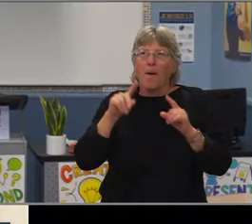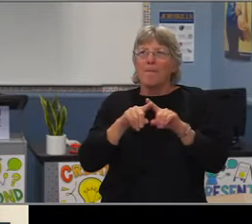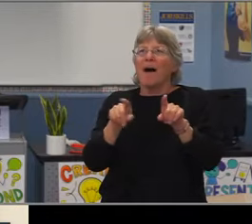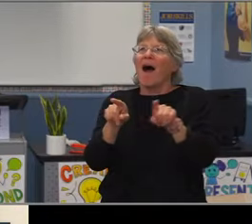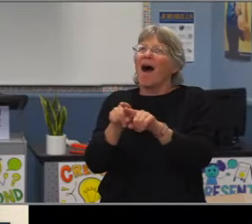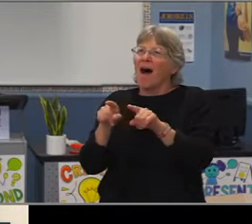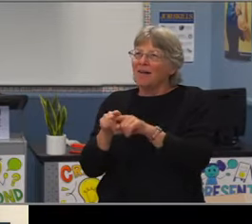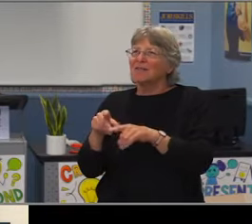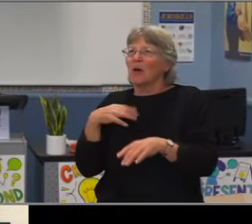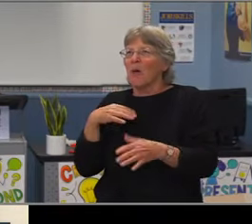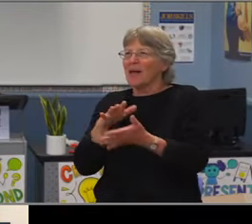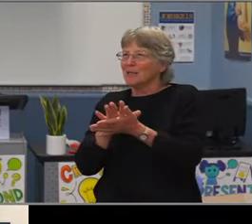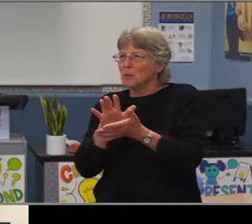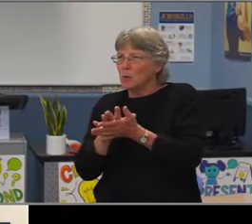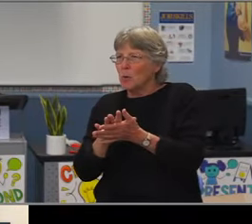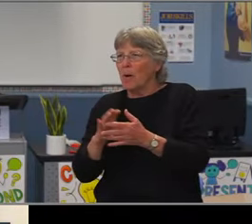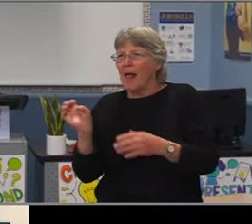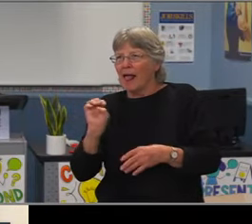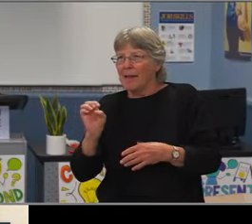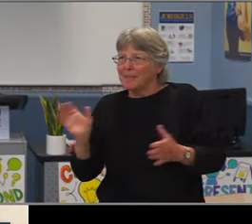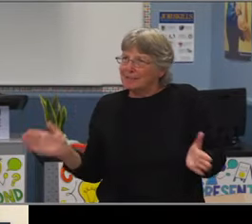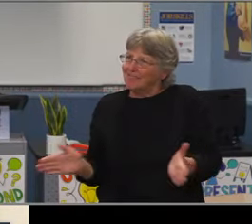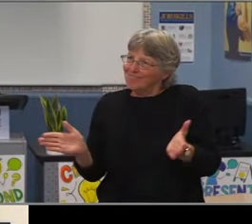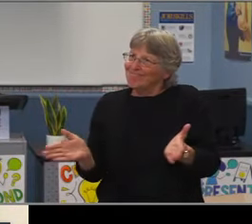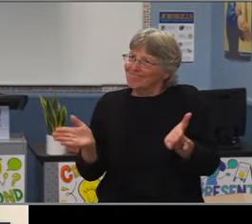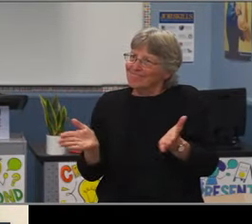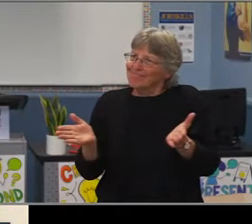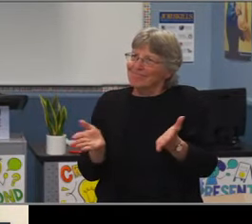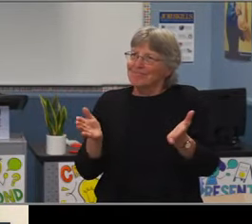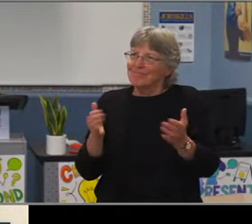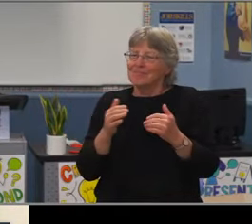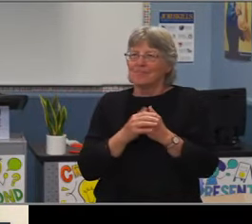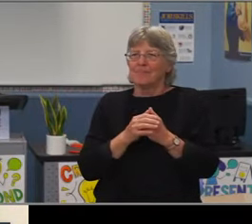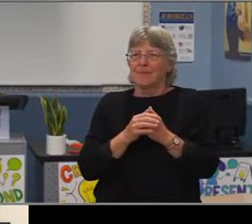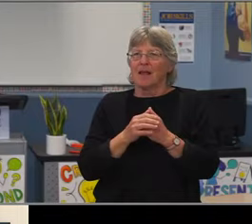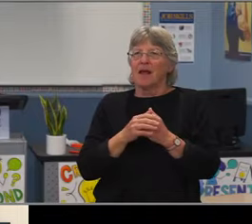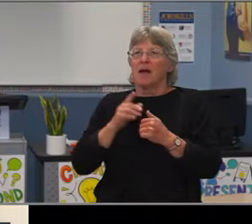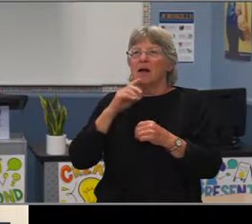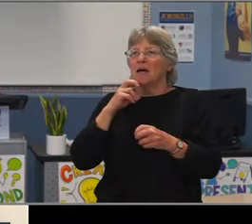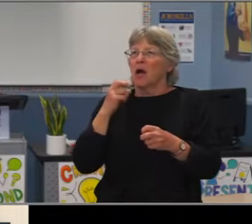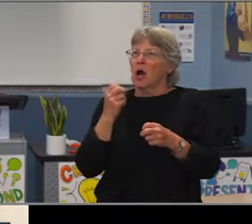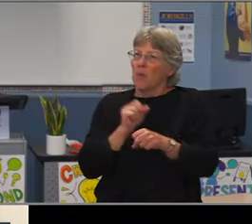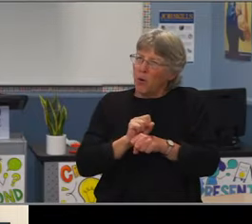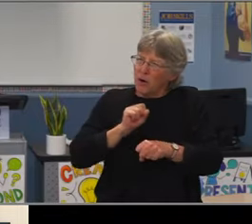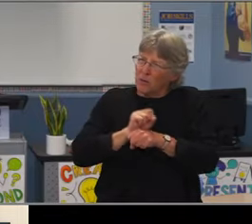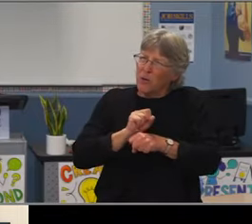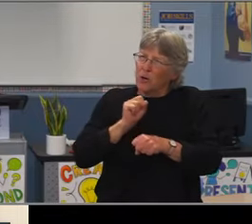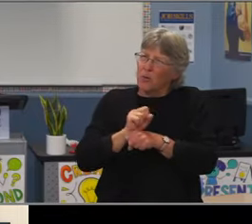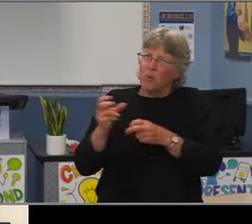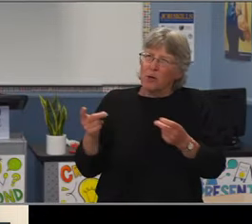and there's a lot on what we call good first teaching or high quality instruction everything is,